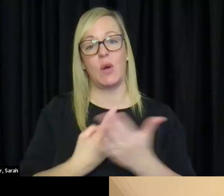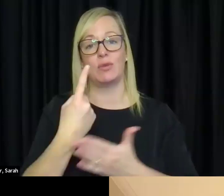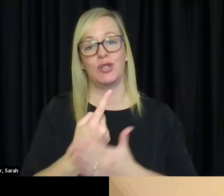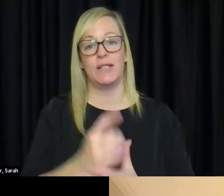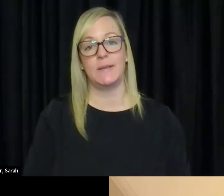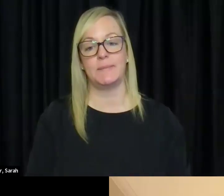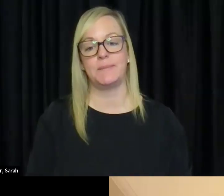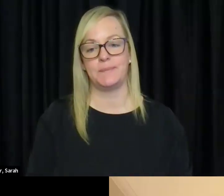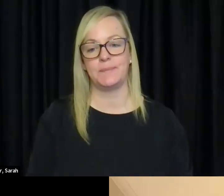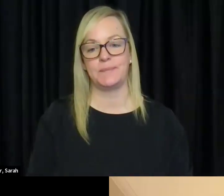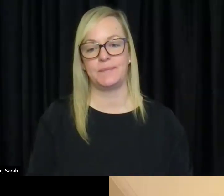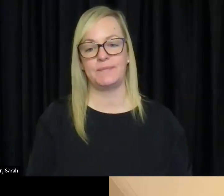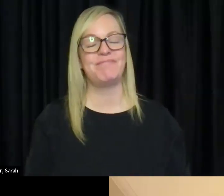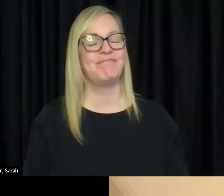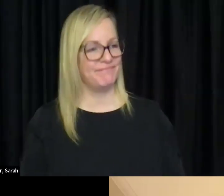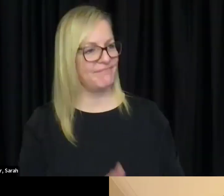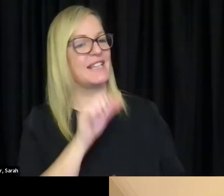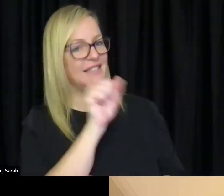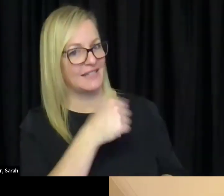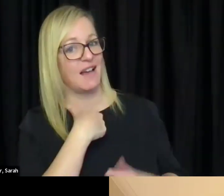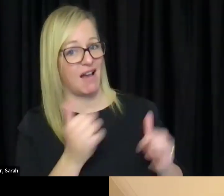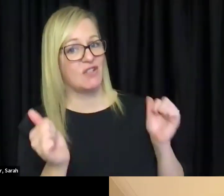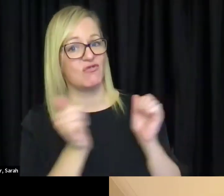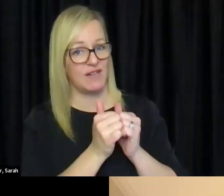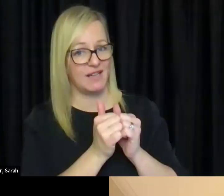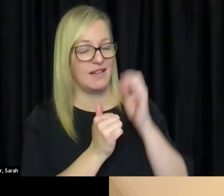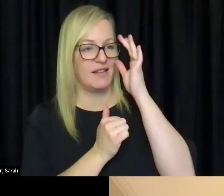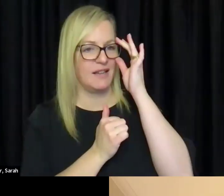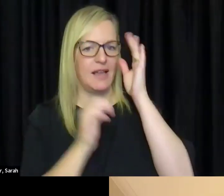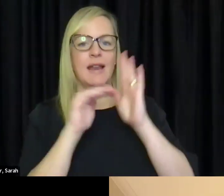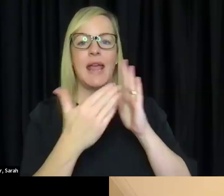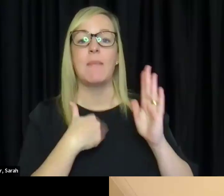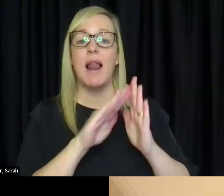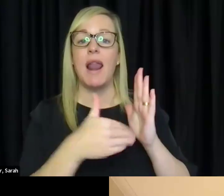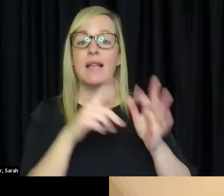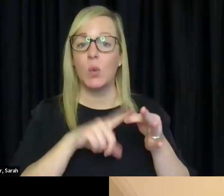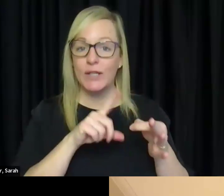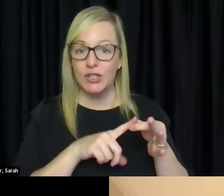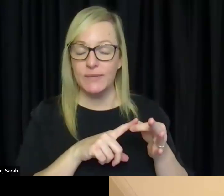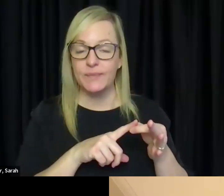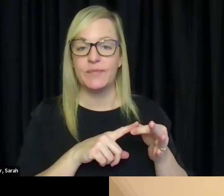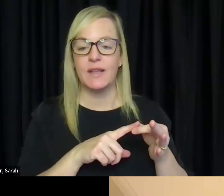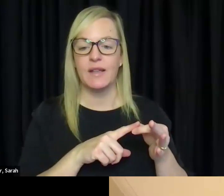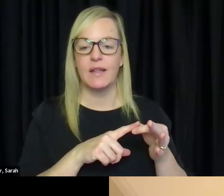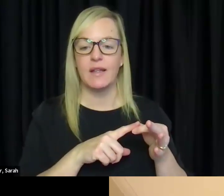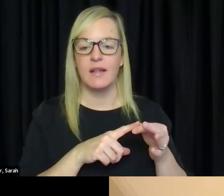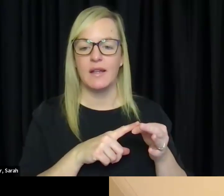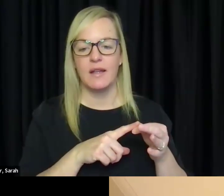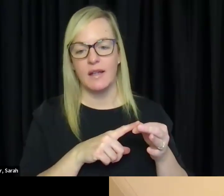Yeah, I agree and now for the last question. I think there might be barriers for